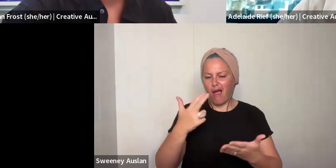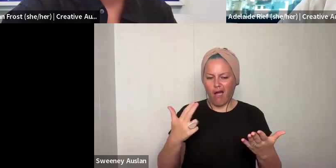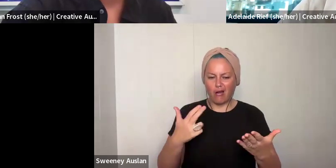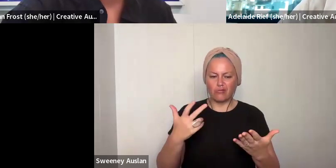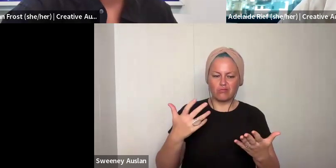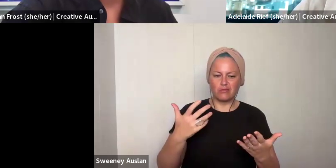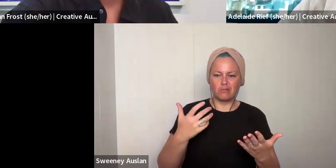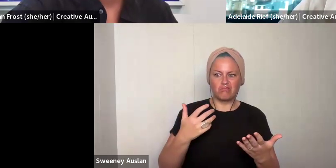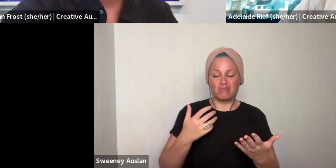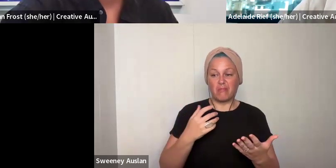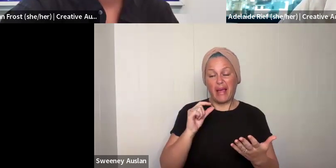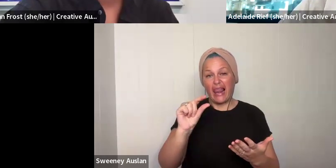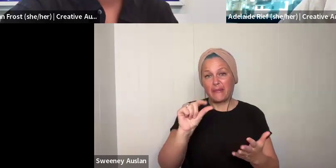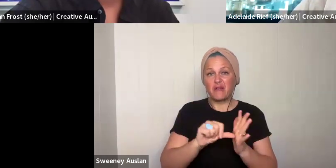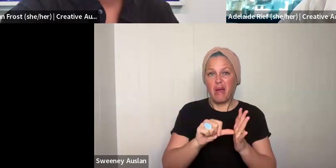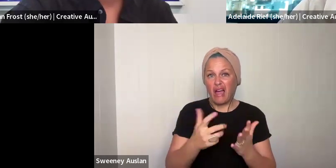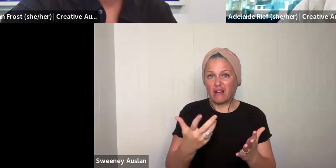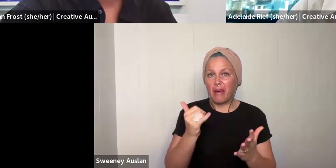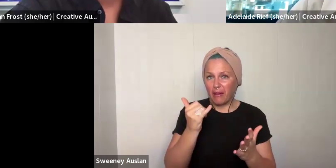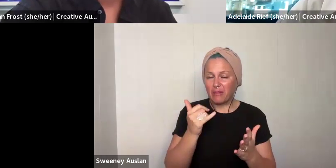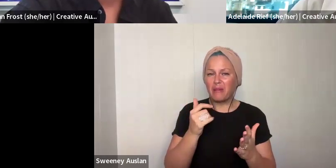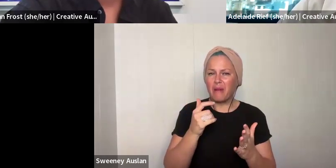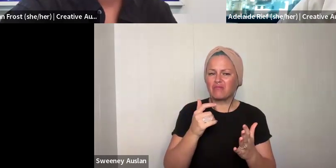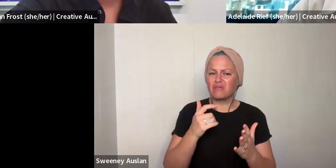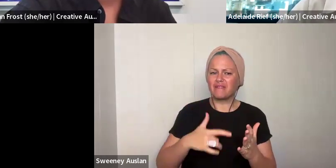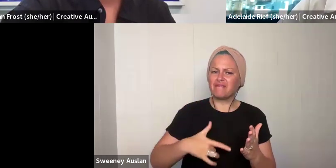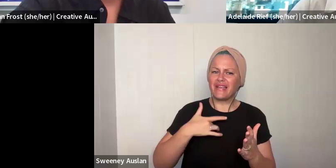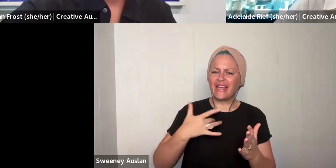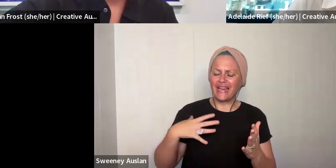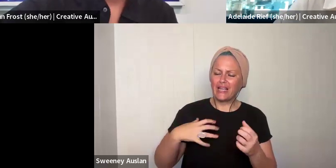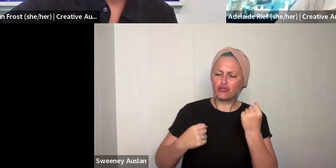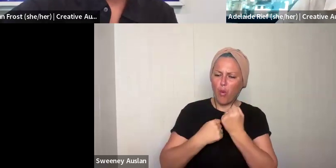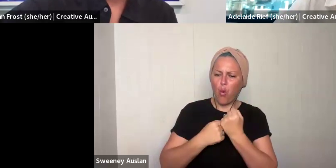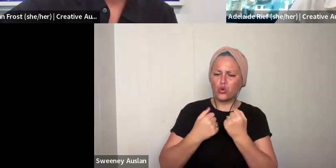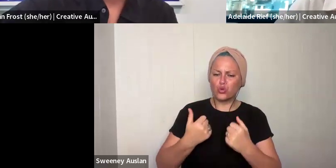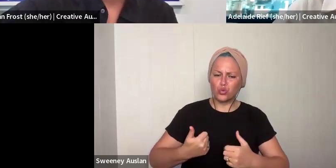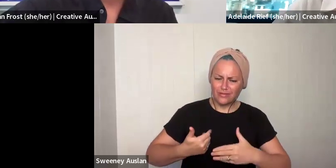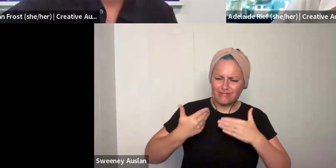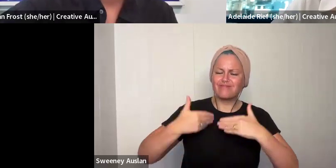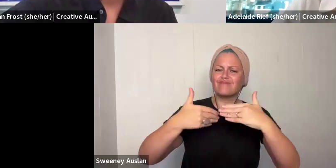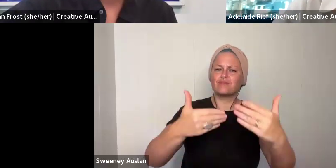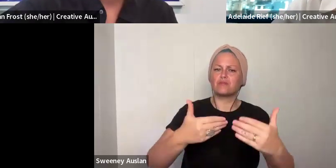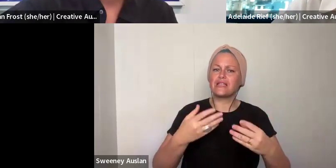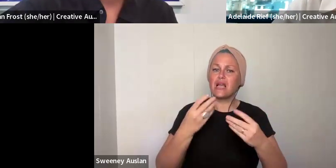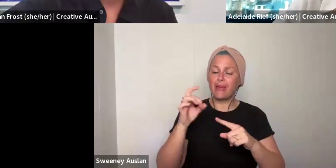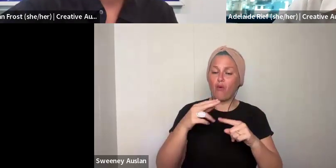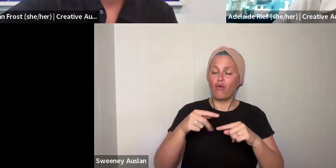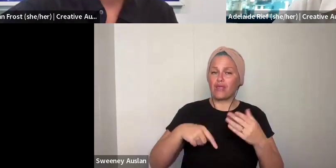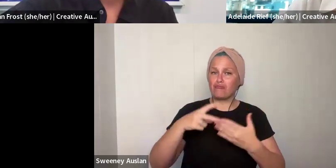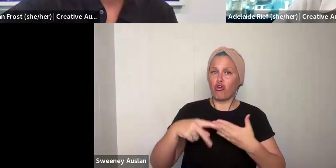And you feel like you are really needing support to get ahead. Something that is really important in this